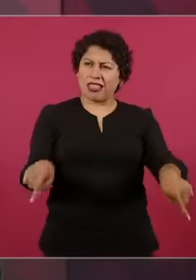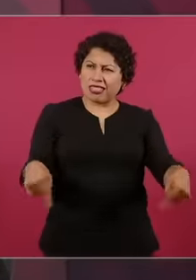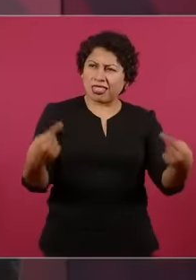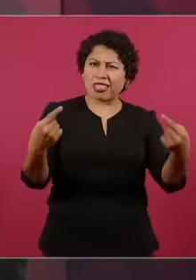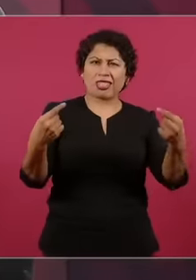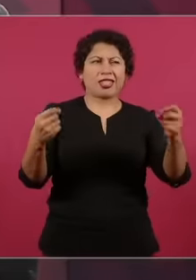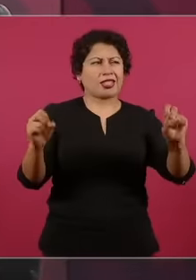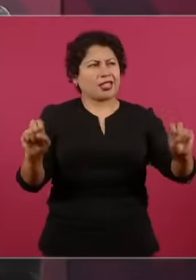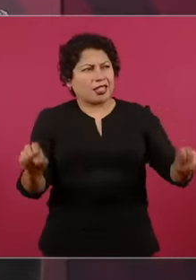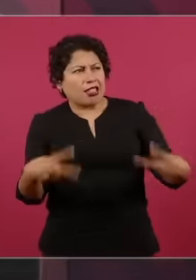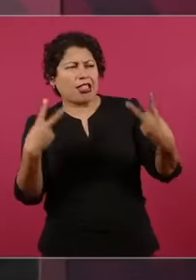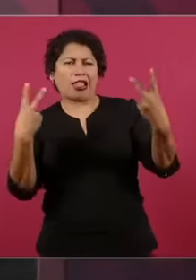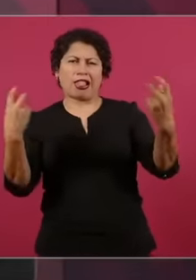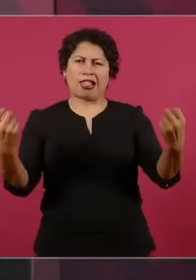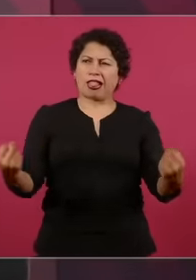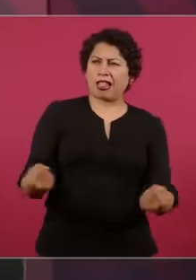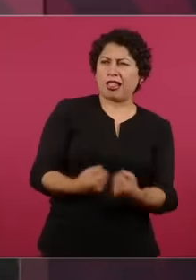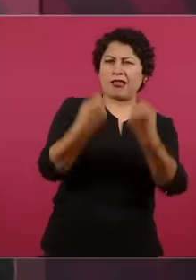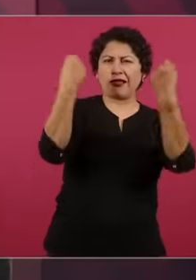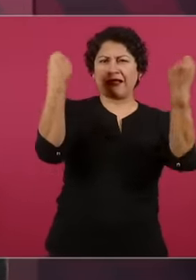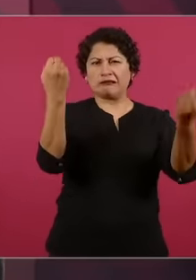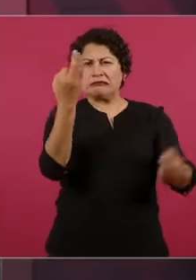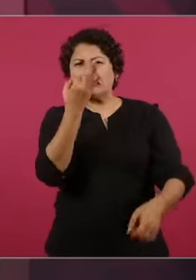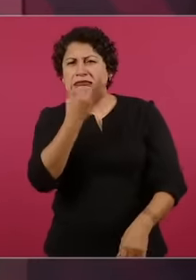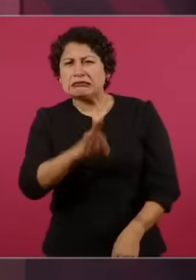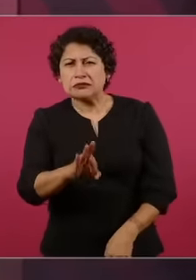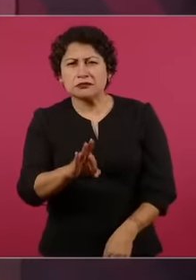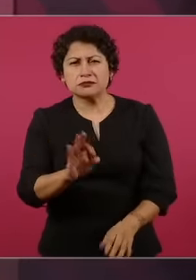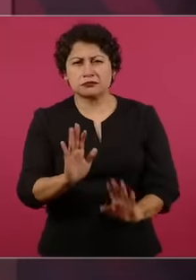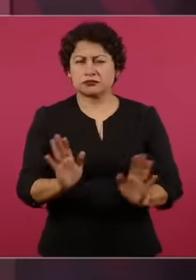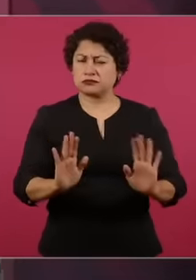, stupid. Let it be